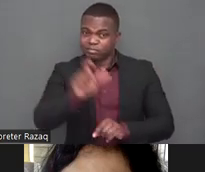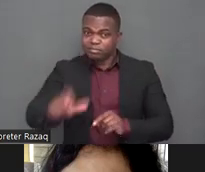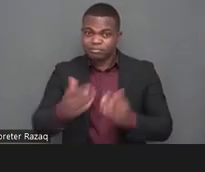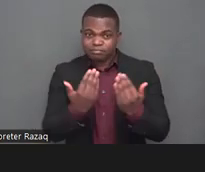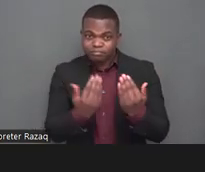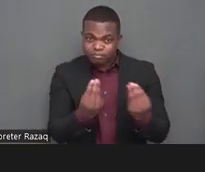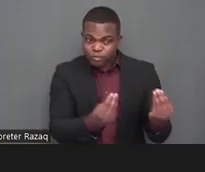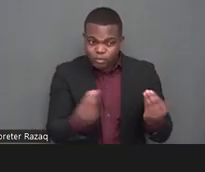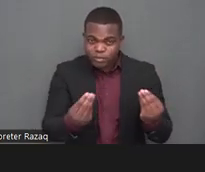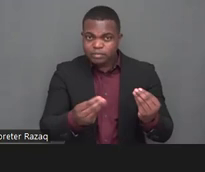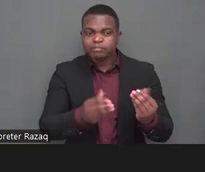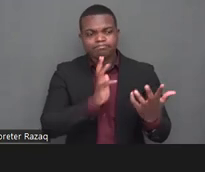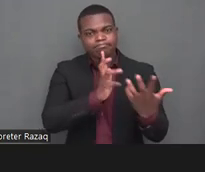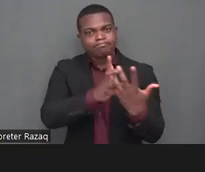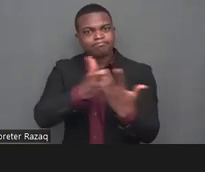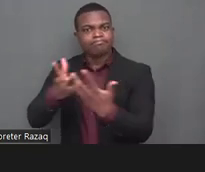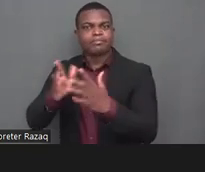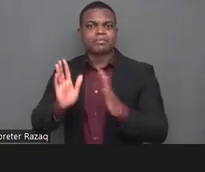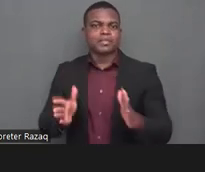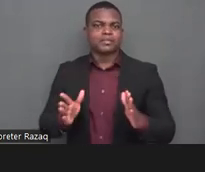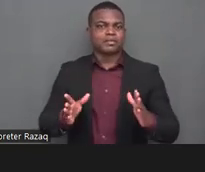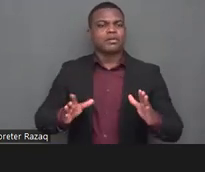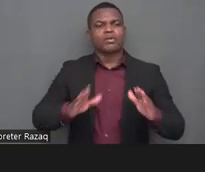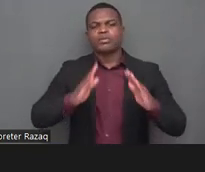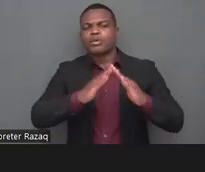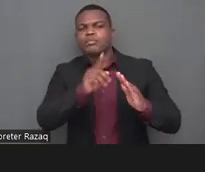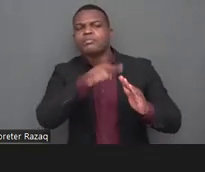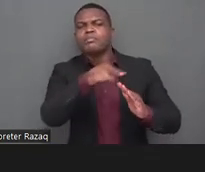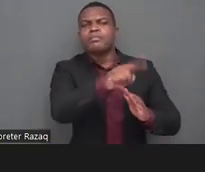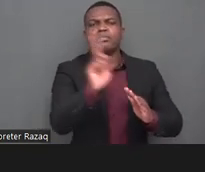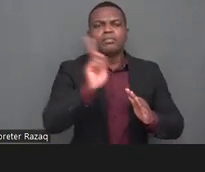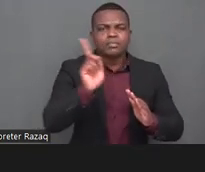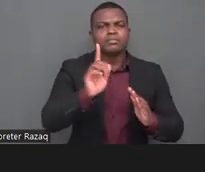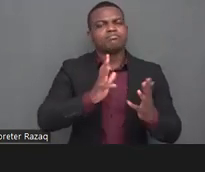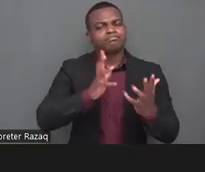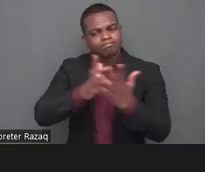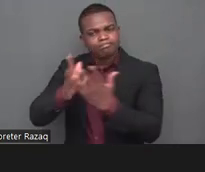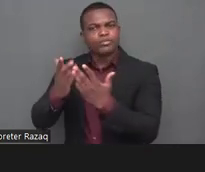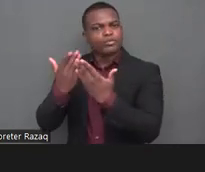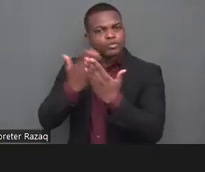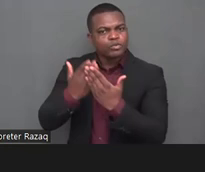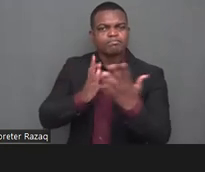disabilities and here again more so for children living in the global south some of these included